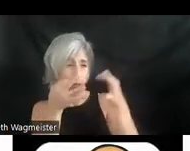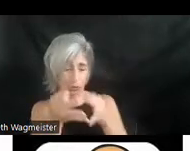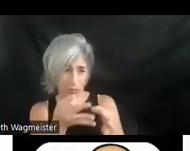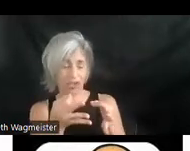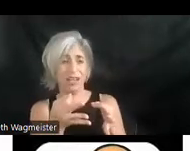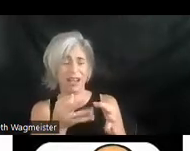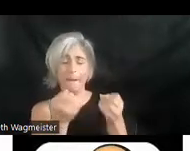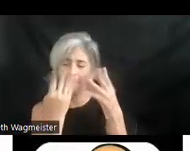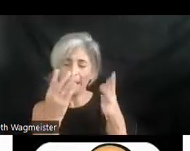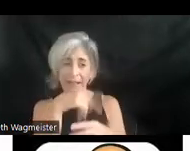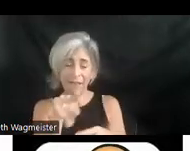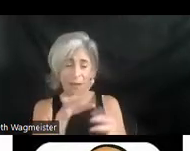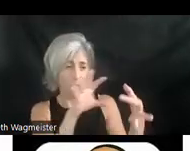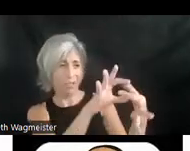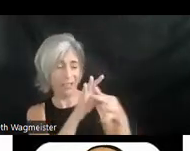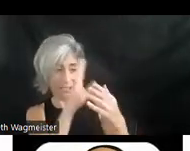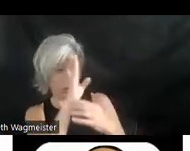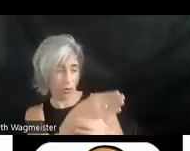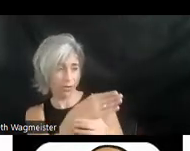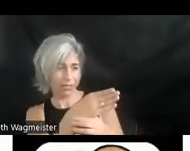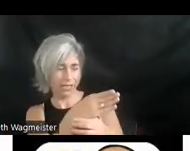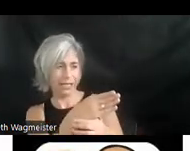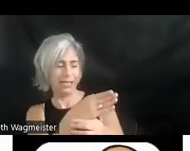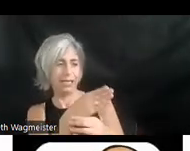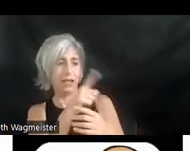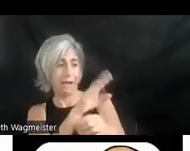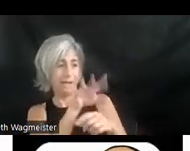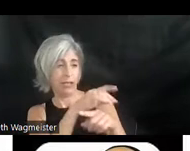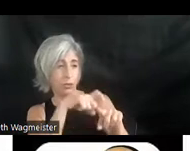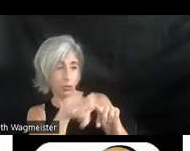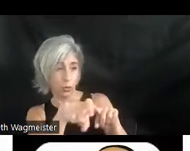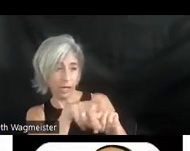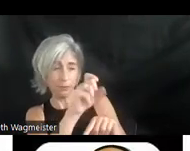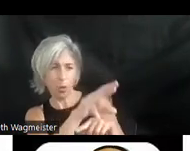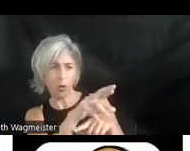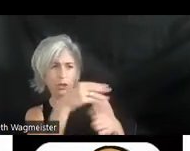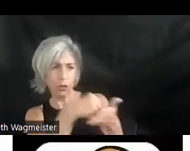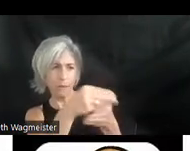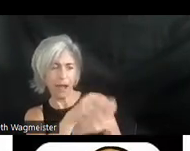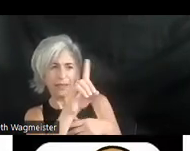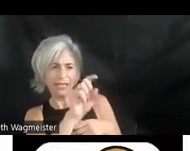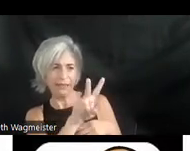of them we link directly to where that video is streamed or where you can buy the DVD.